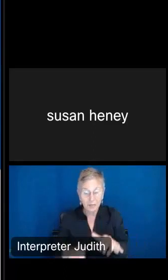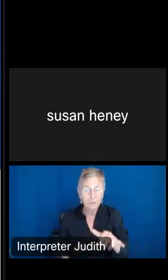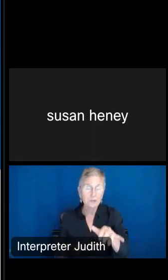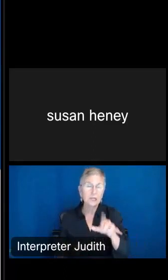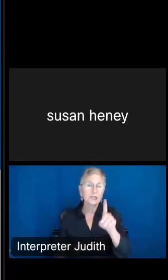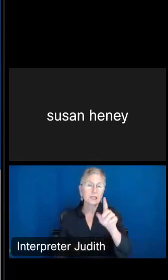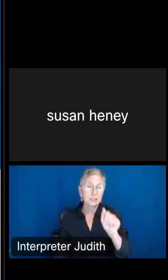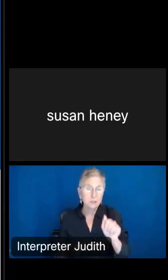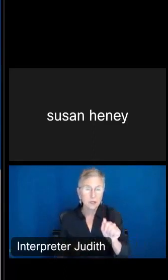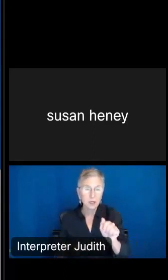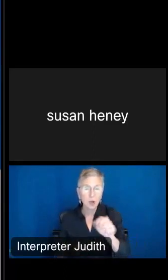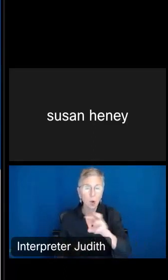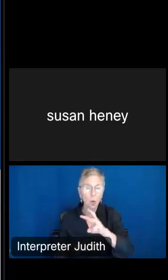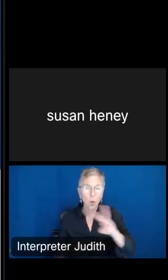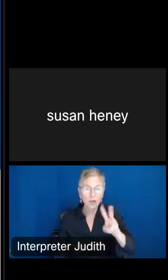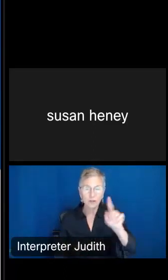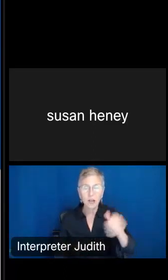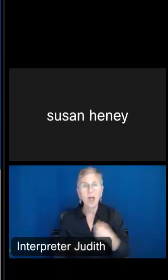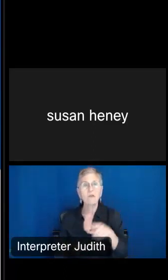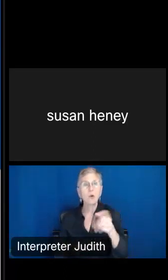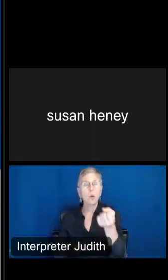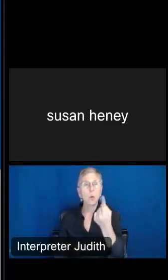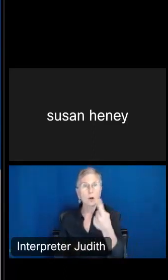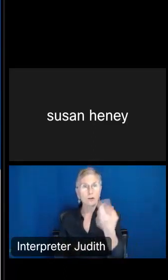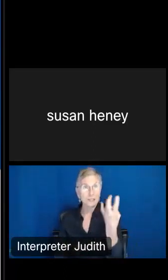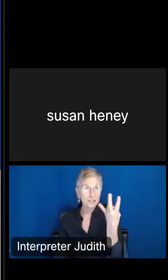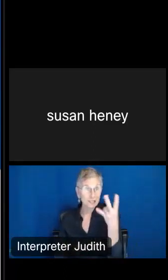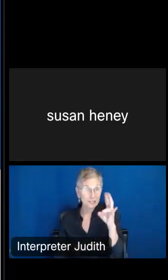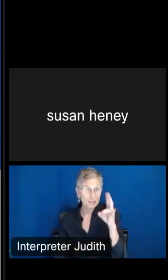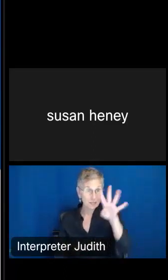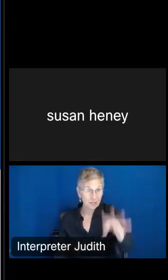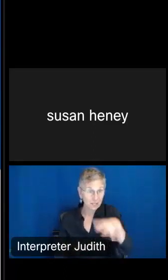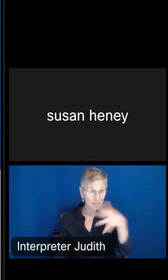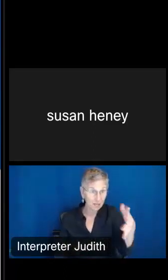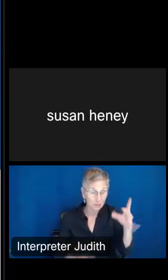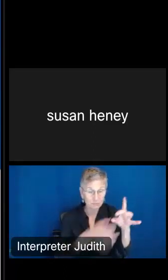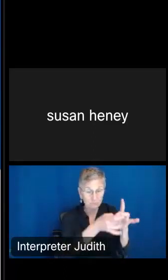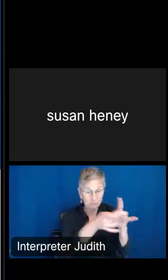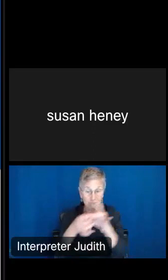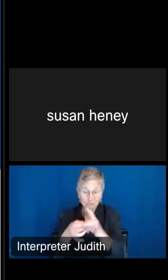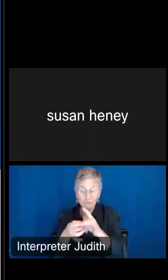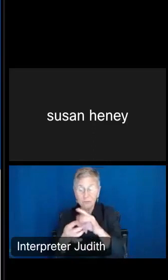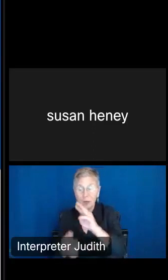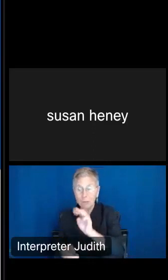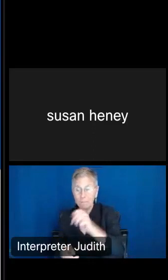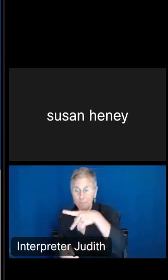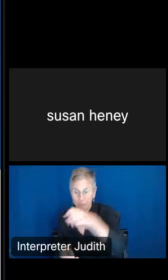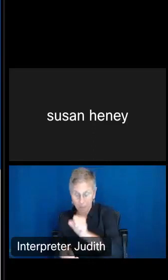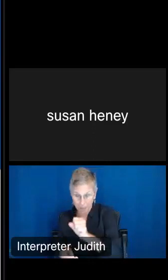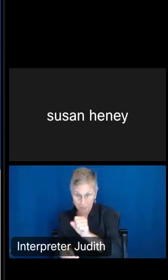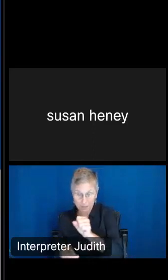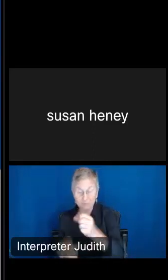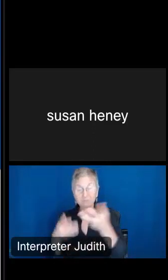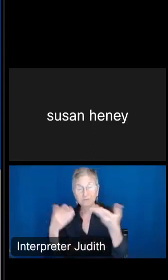I had 117 tables and corresponding maps that I can access, and here you can see that the